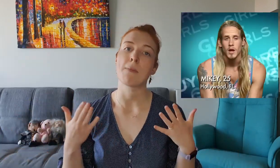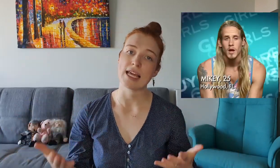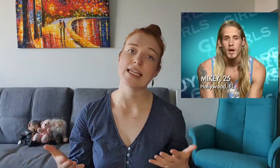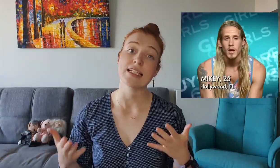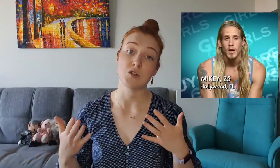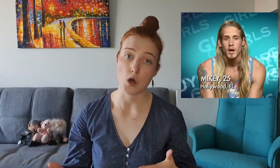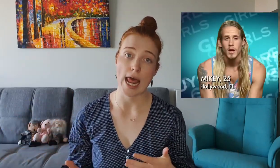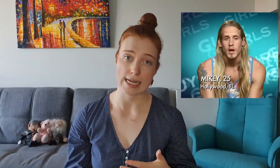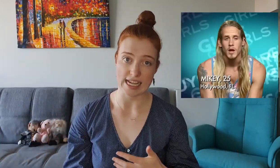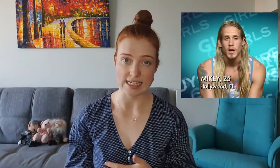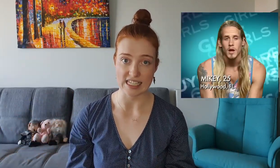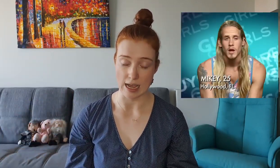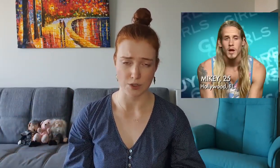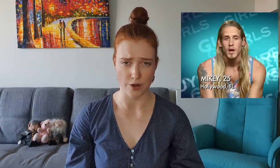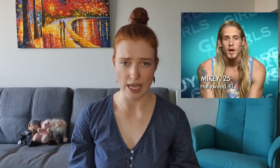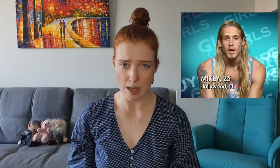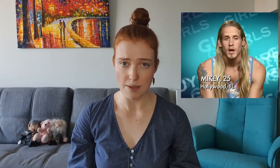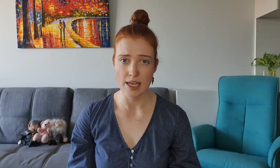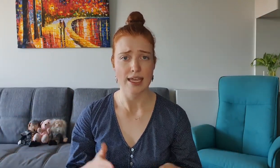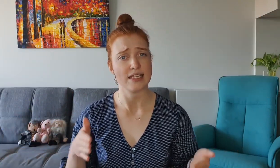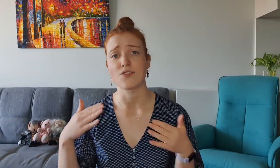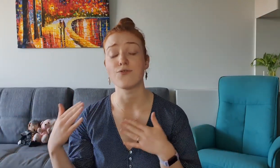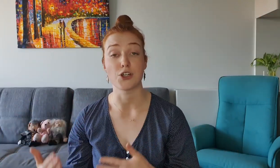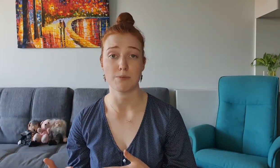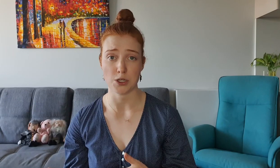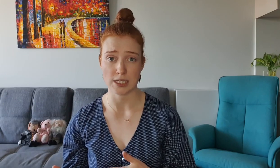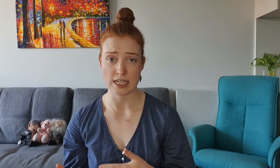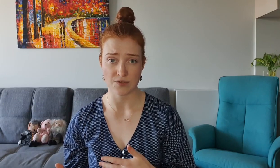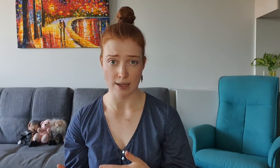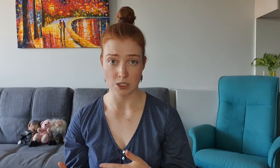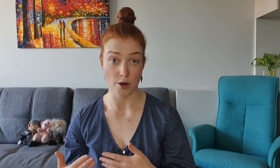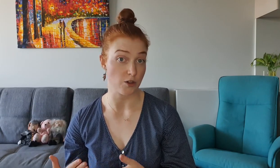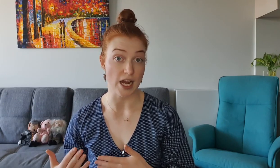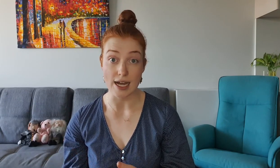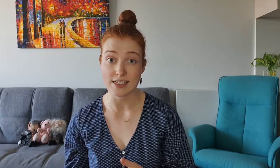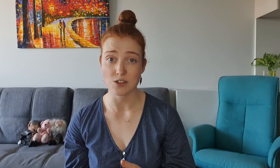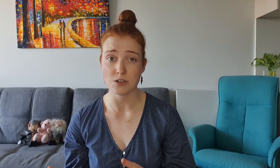Now Mikey has not had an easy time growing up He is the first person in his family to graduate high school